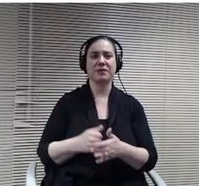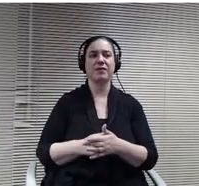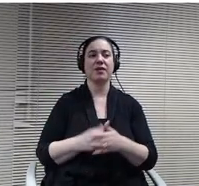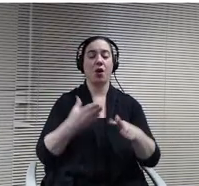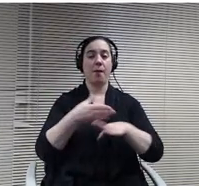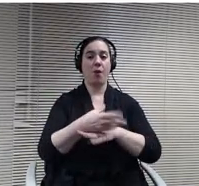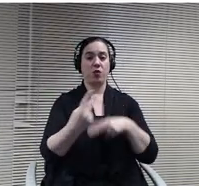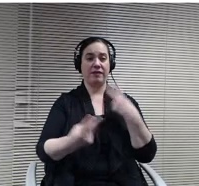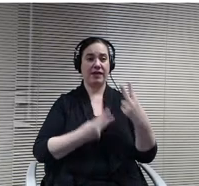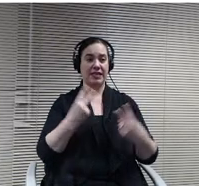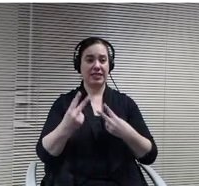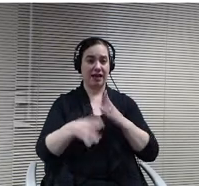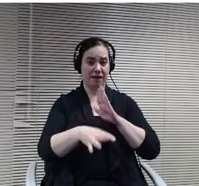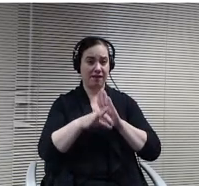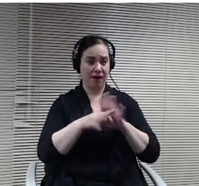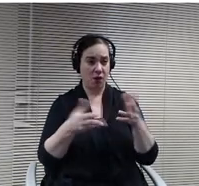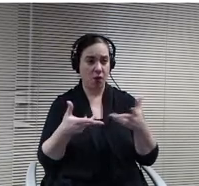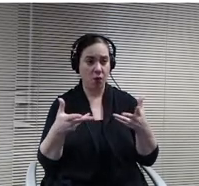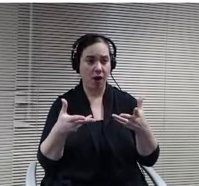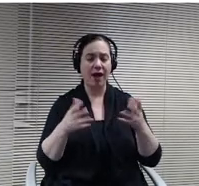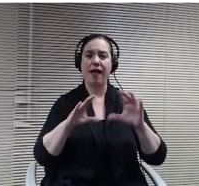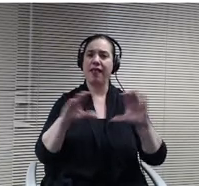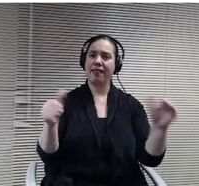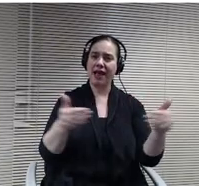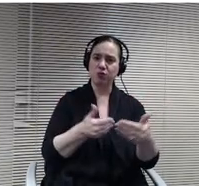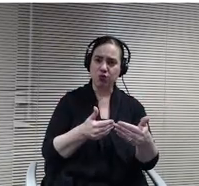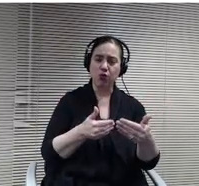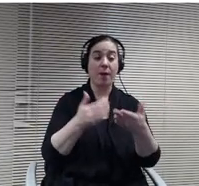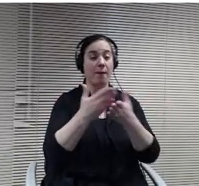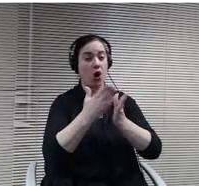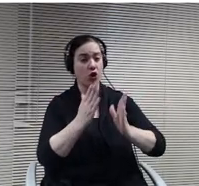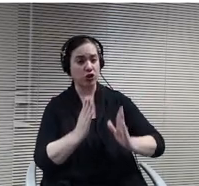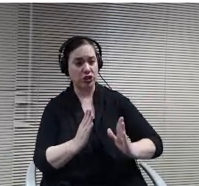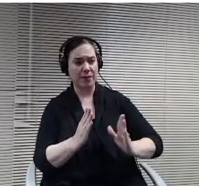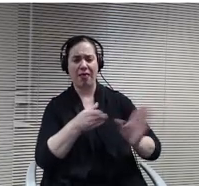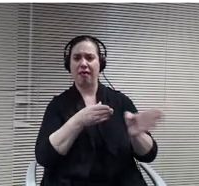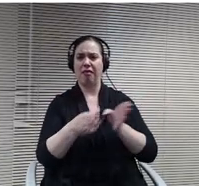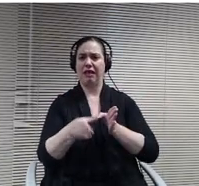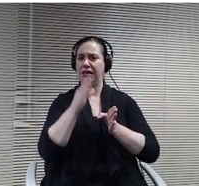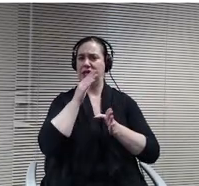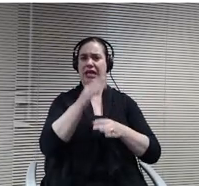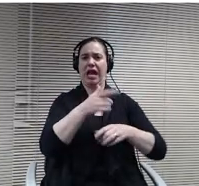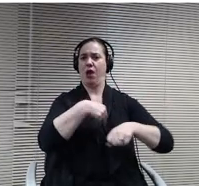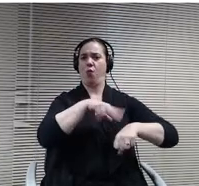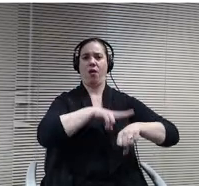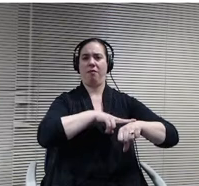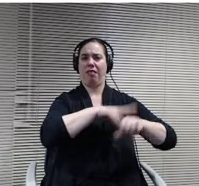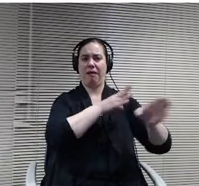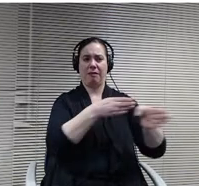things that we don't normally plan on that we were looking at in terms of fluids and cars and storage spots for that.